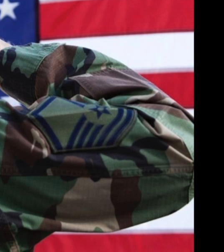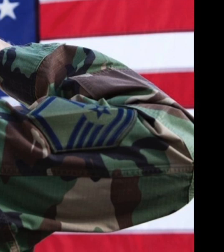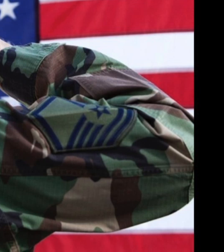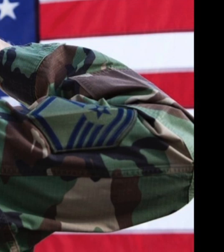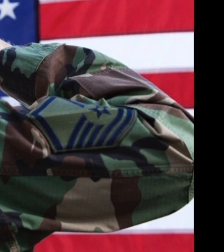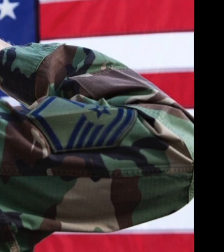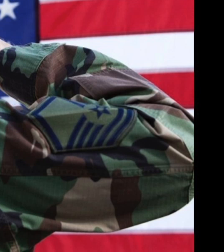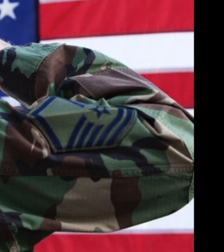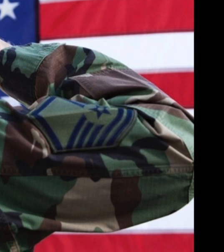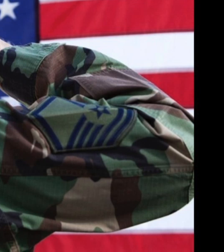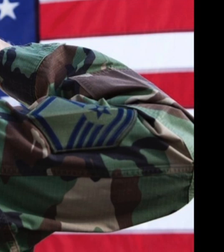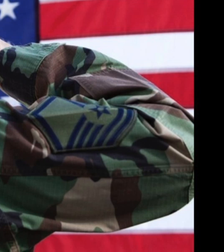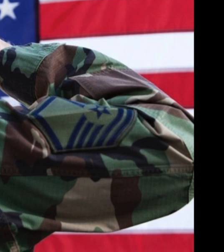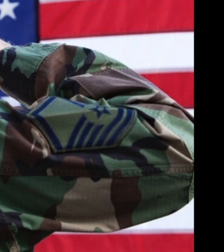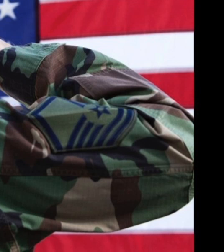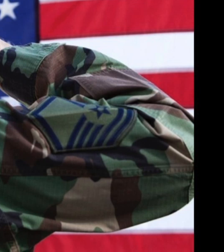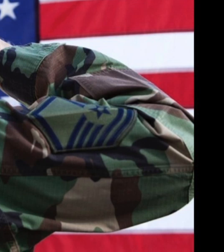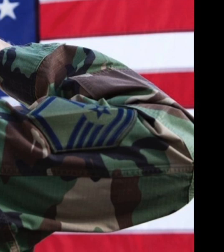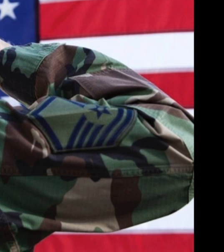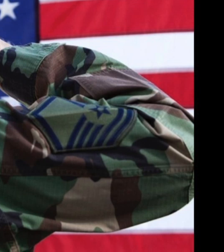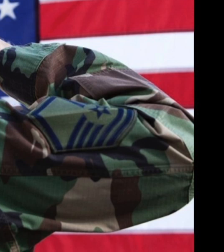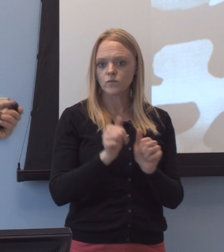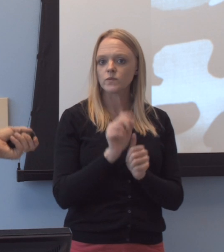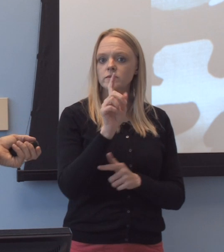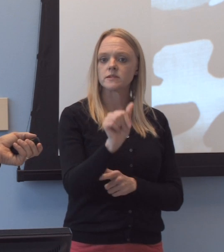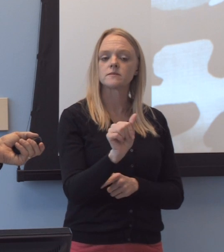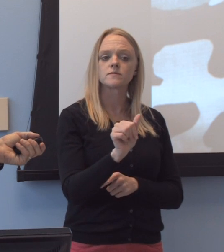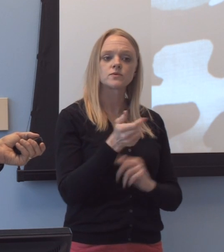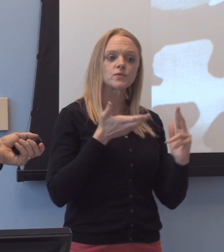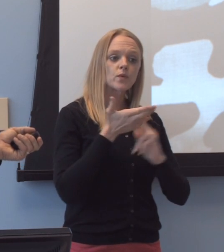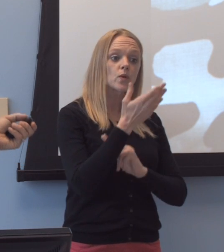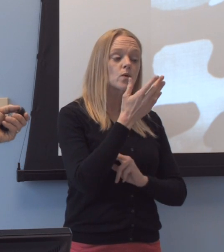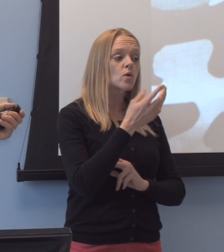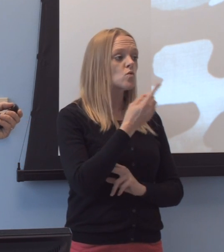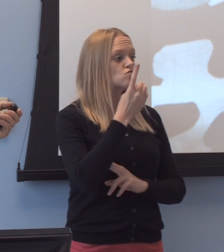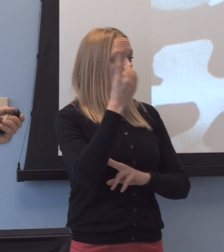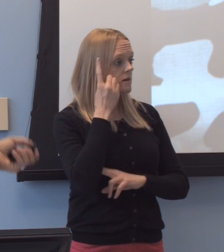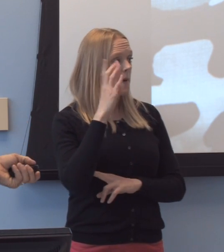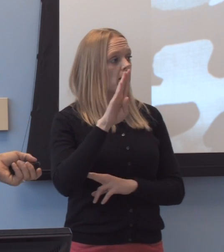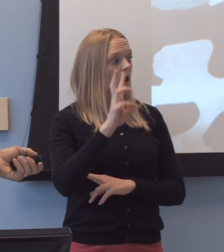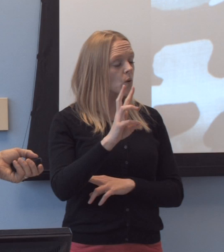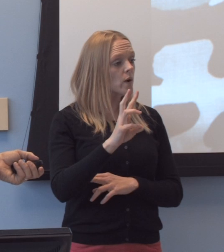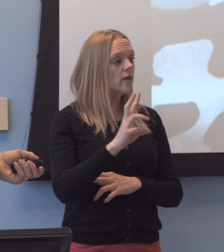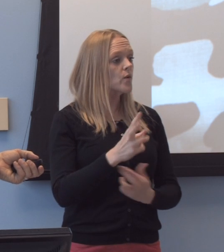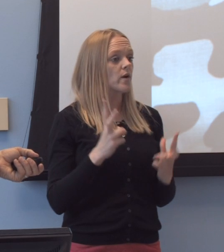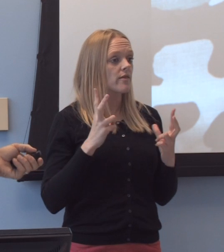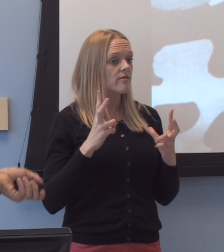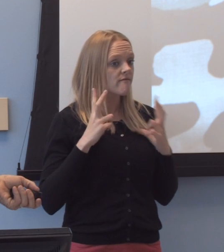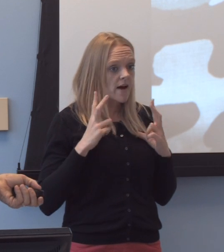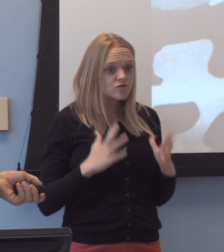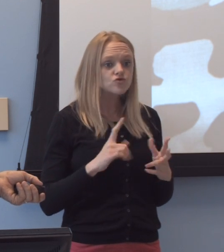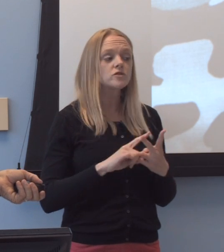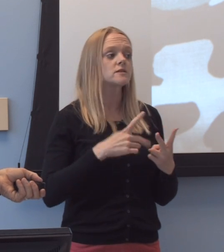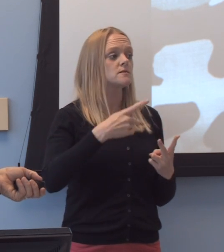the populations with disability, and, uh, through residential supports at Beckwith with veterans, with poly-impairment,